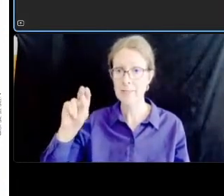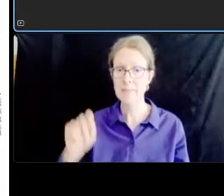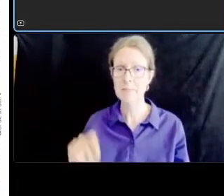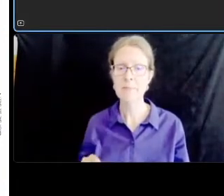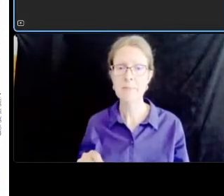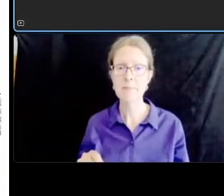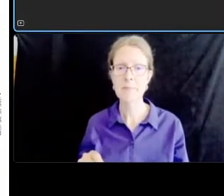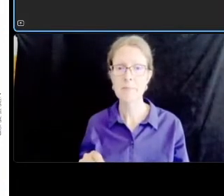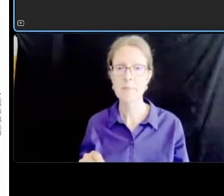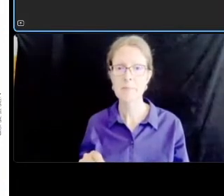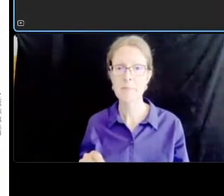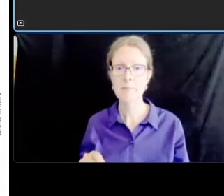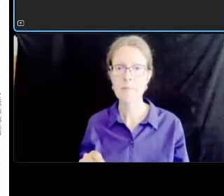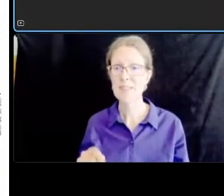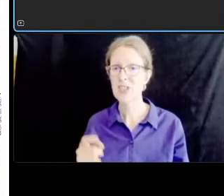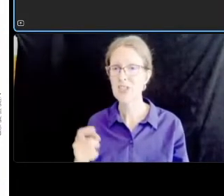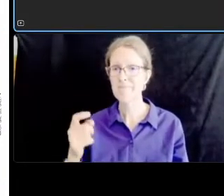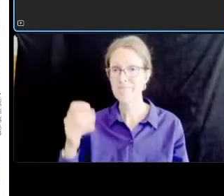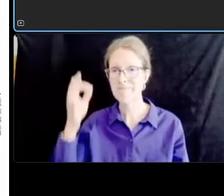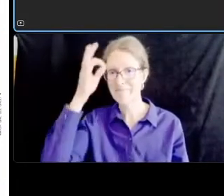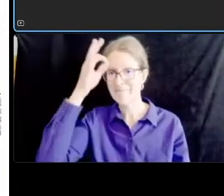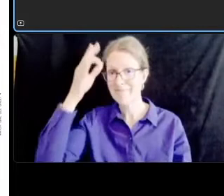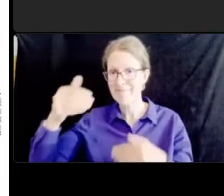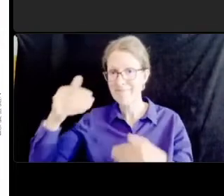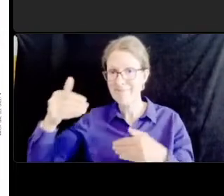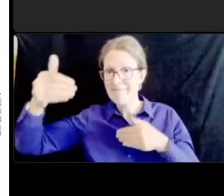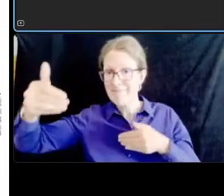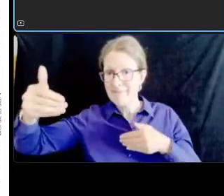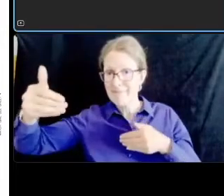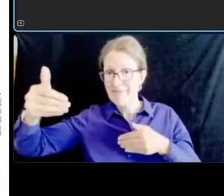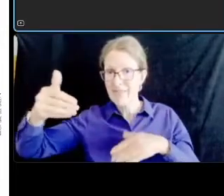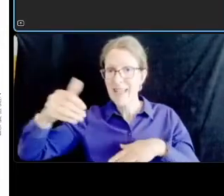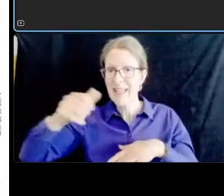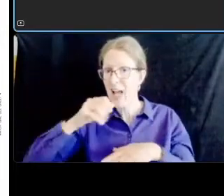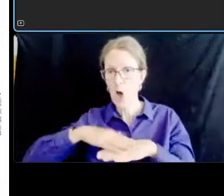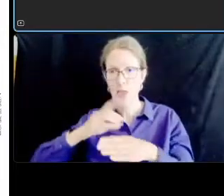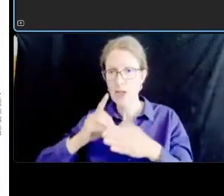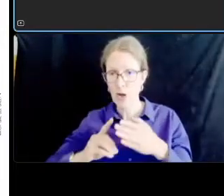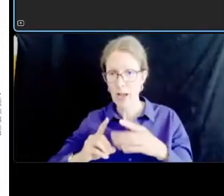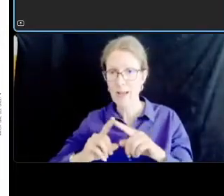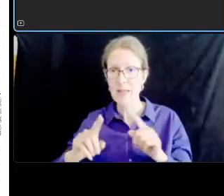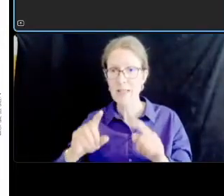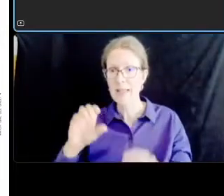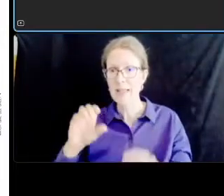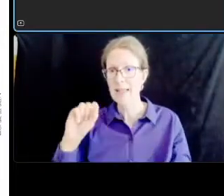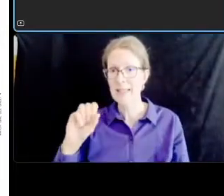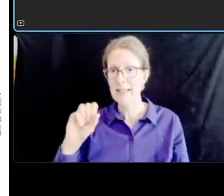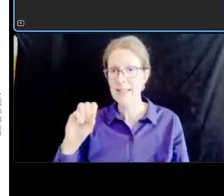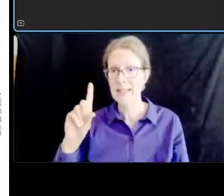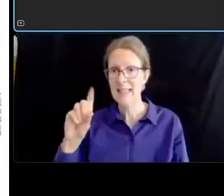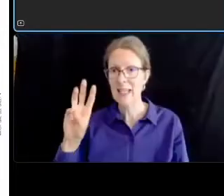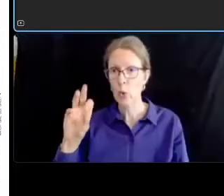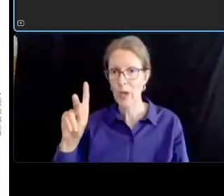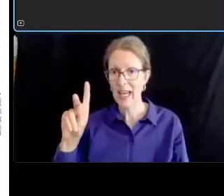sedgewick street is the only signal in this segment addition uh we haven't already discussed